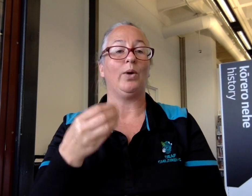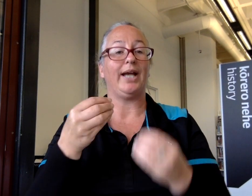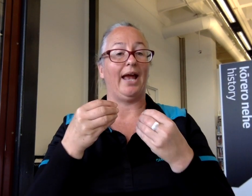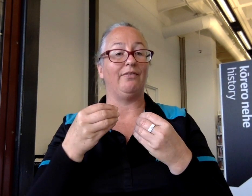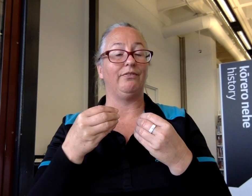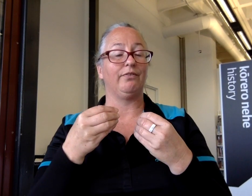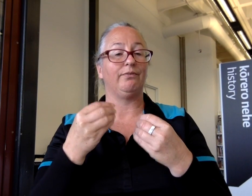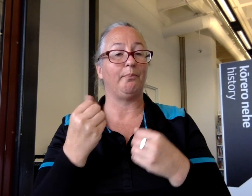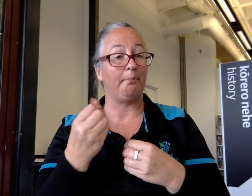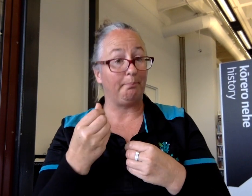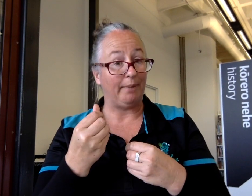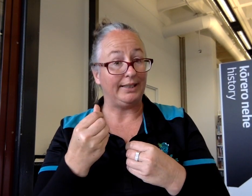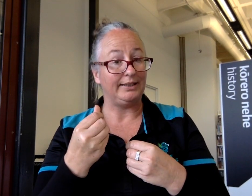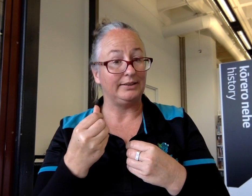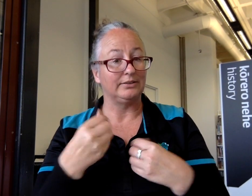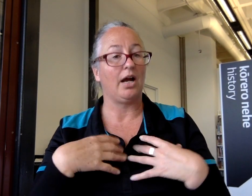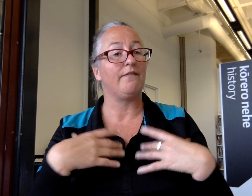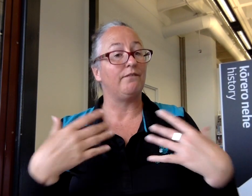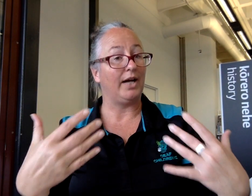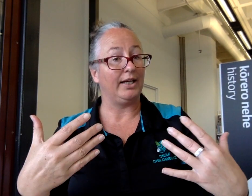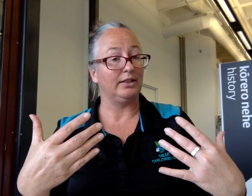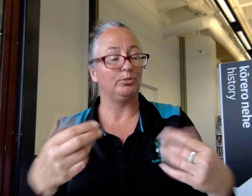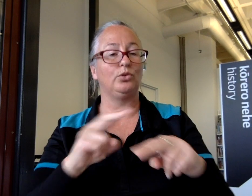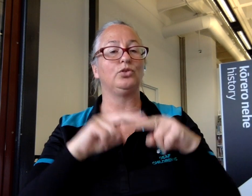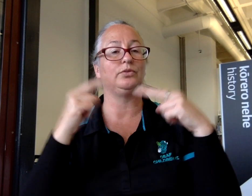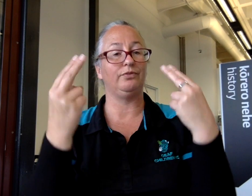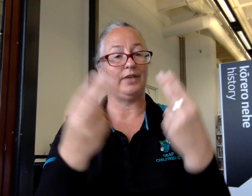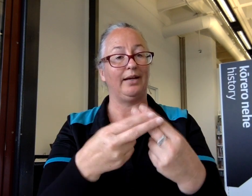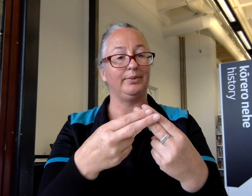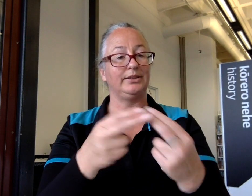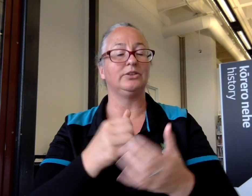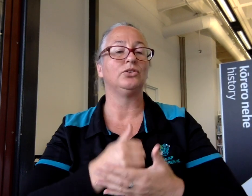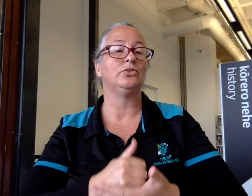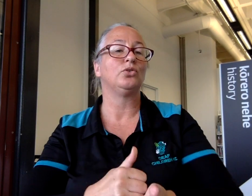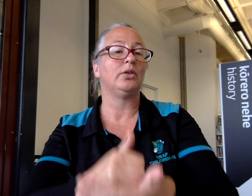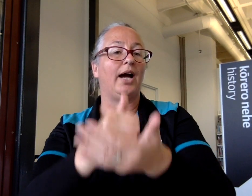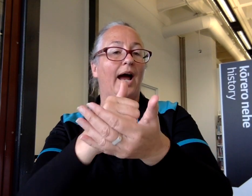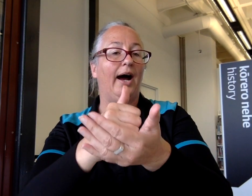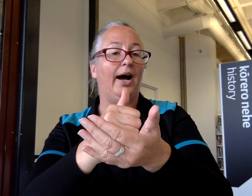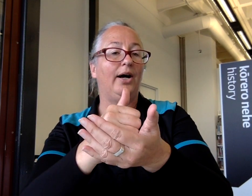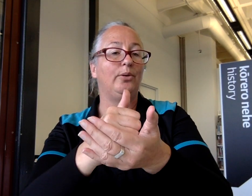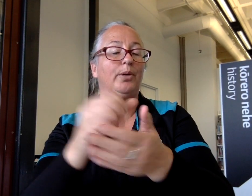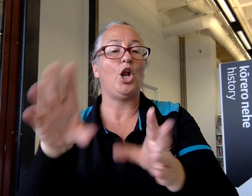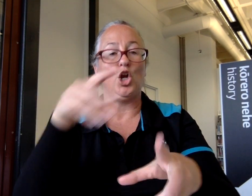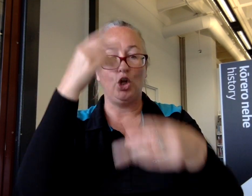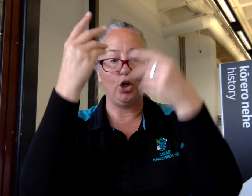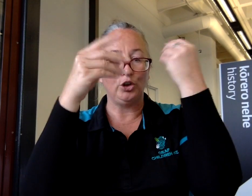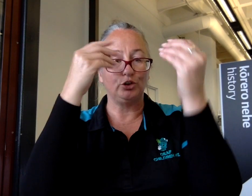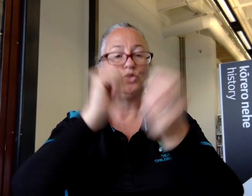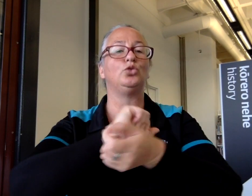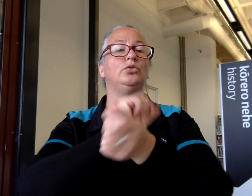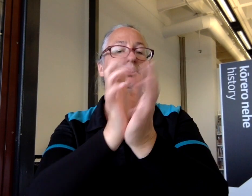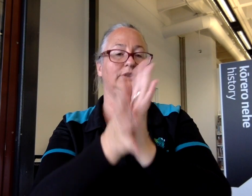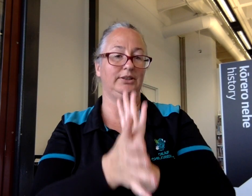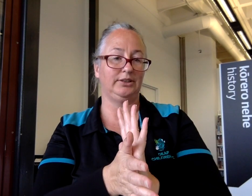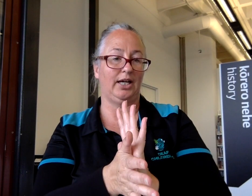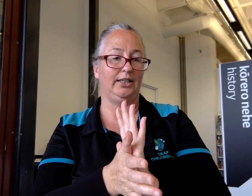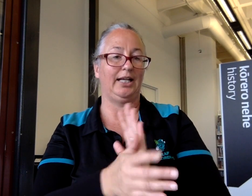We have money available for families to support learning New Zealand Sign Language.